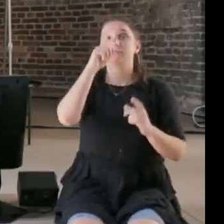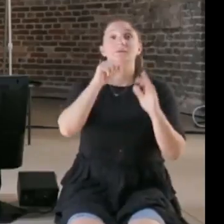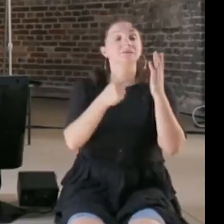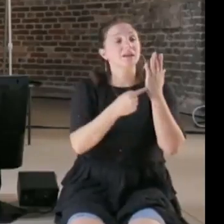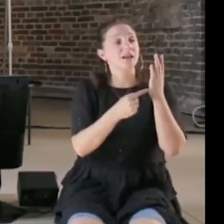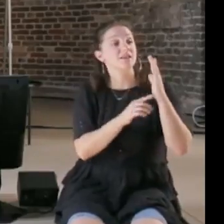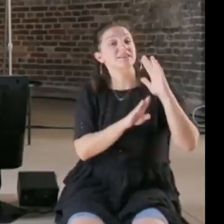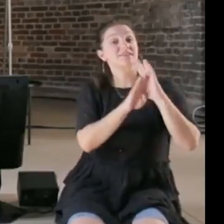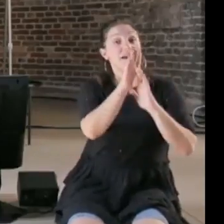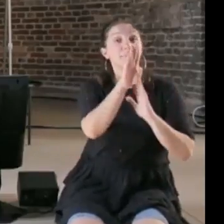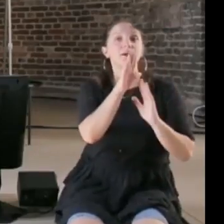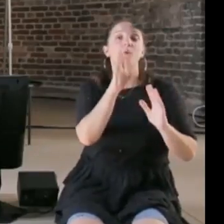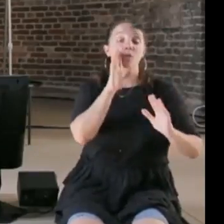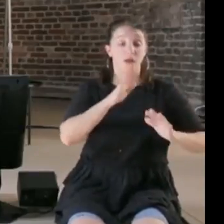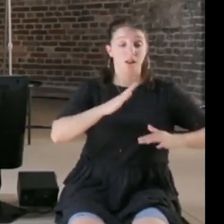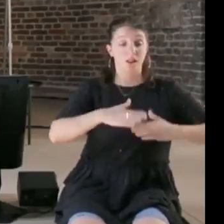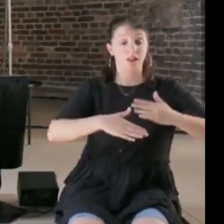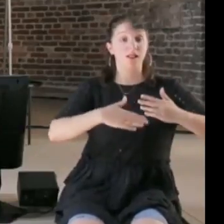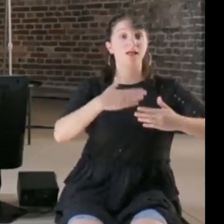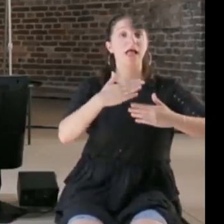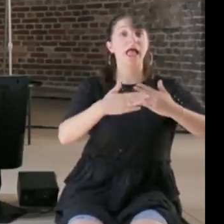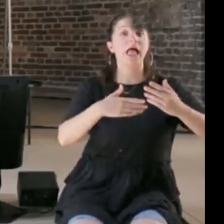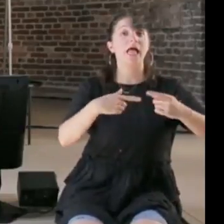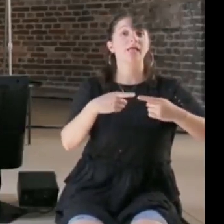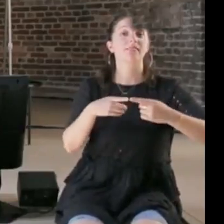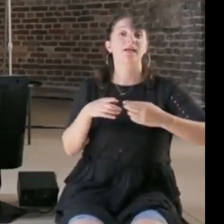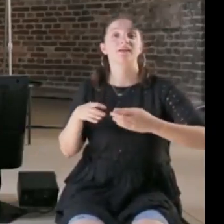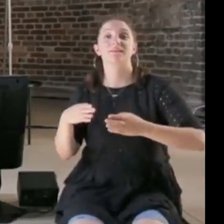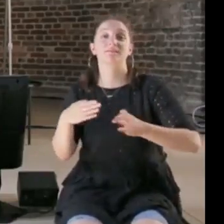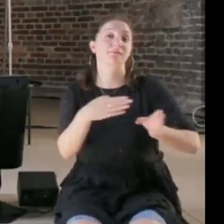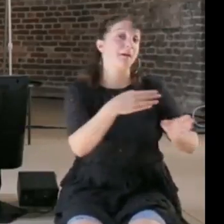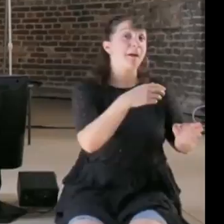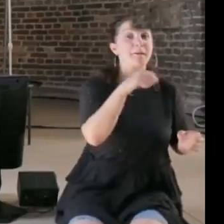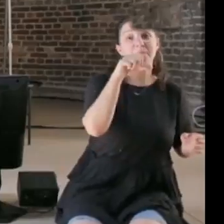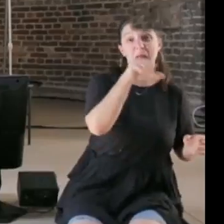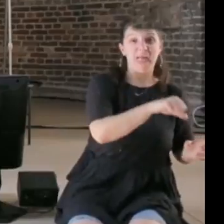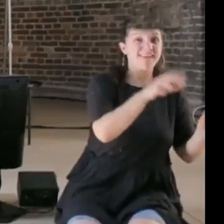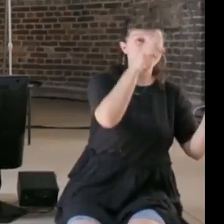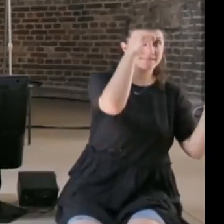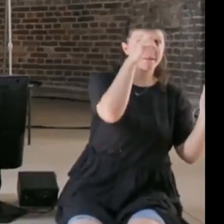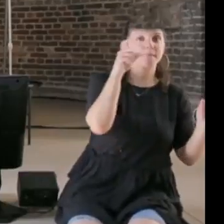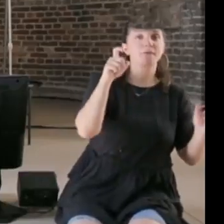a bad direction, and then you take the law to go back to something that worked, so maybe